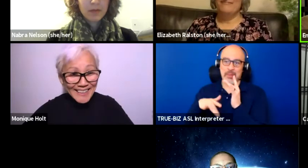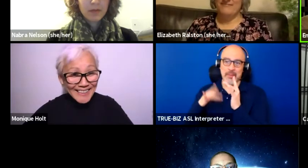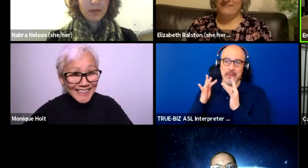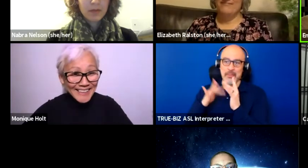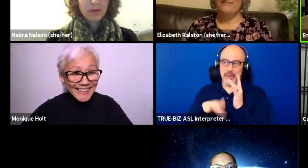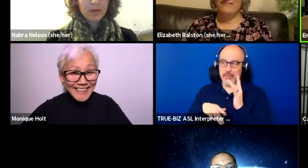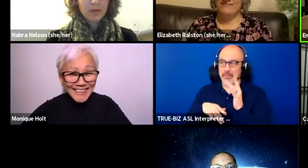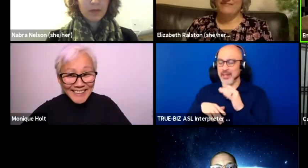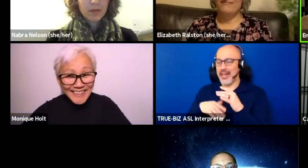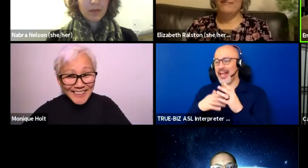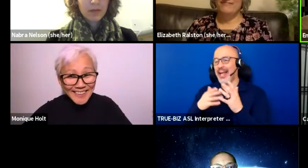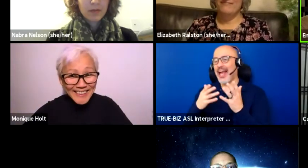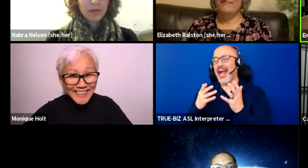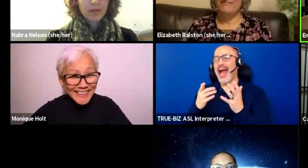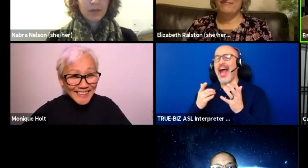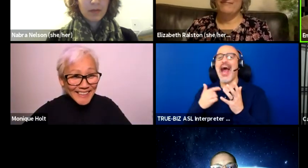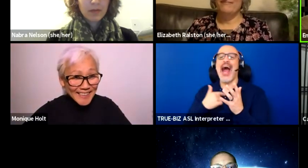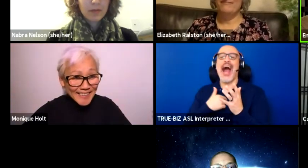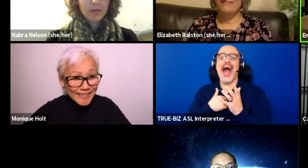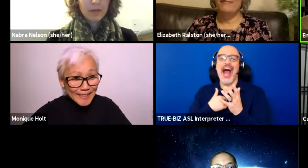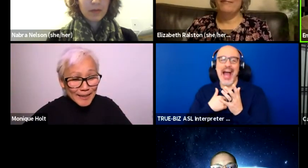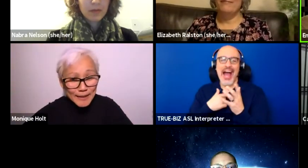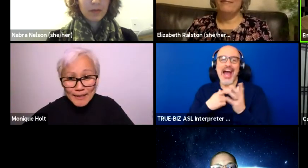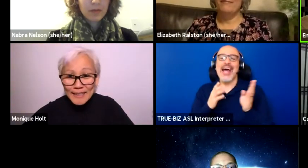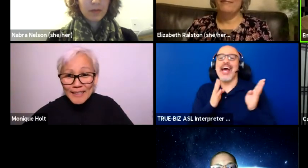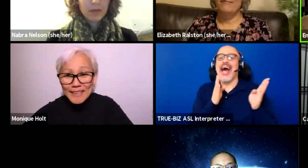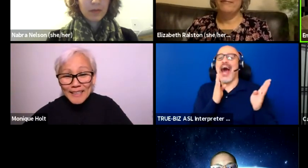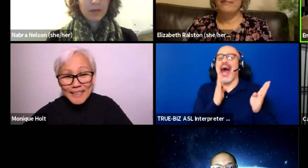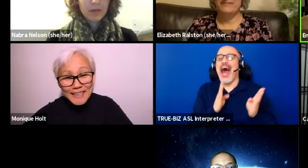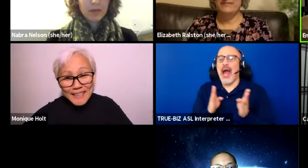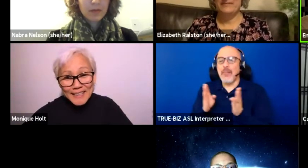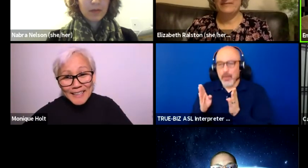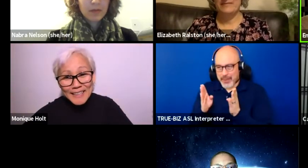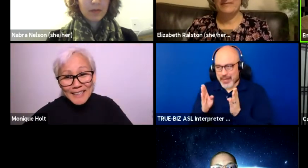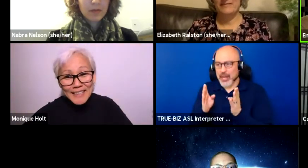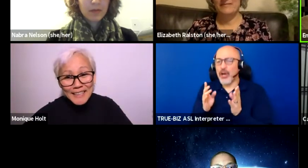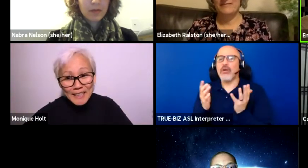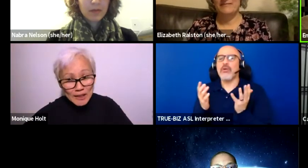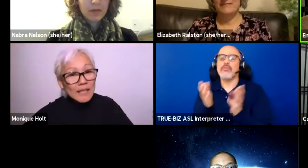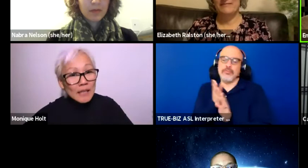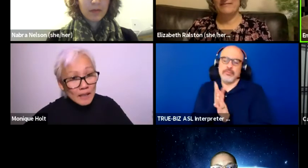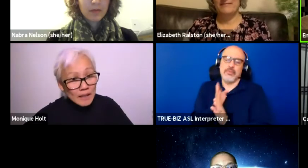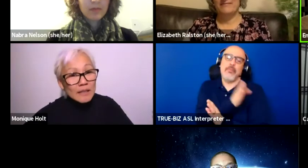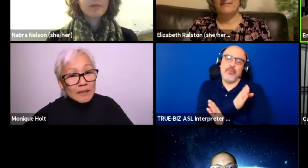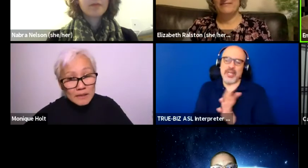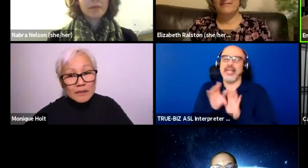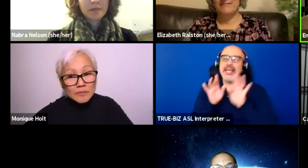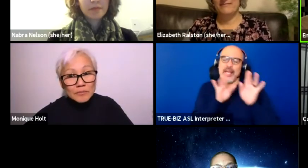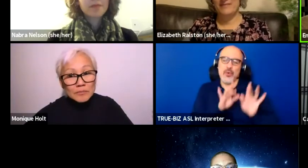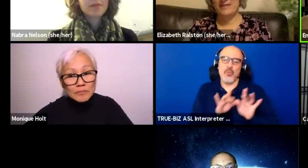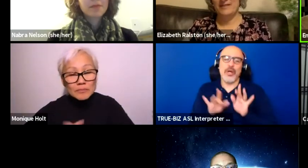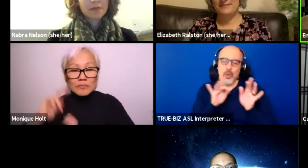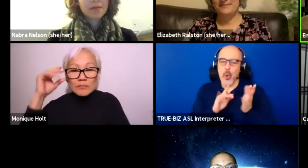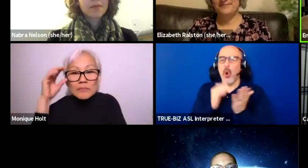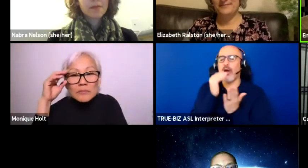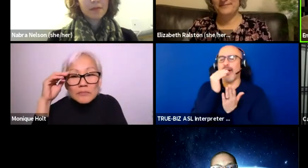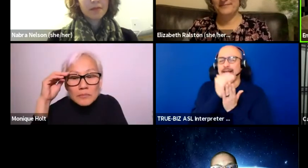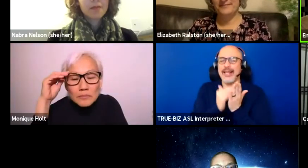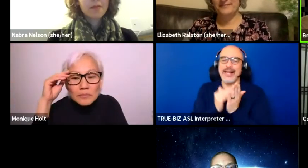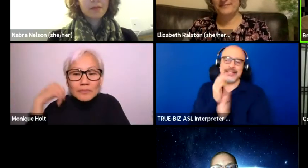I prepare an asynchronous lesson, so prerecording a video lesson beforehand for each thing